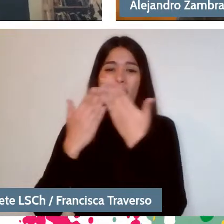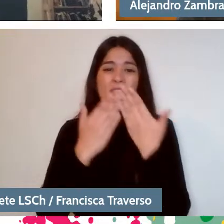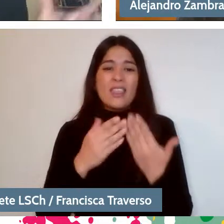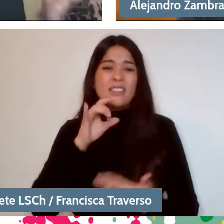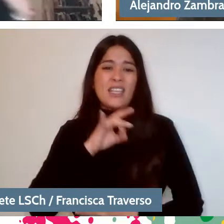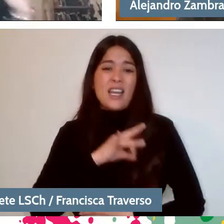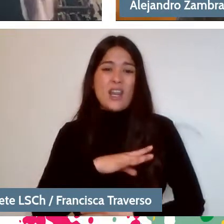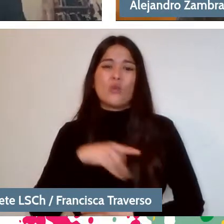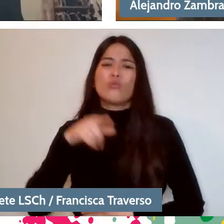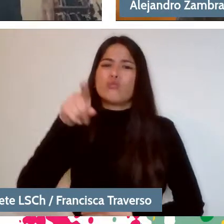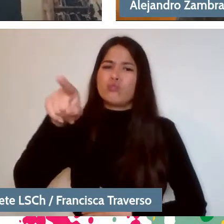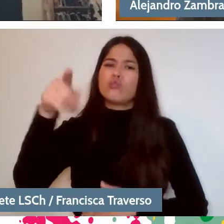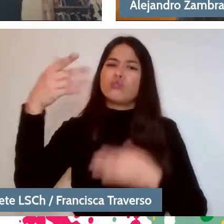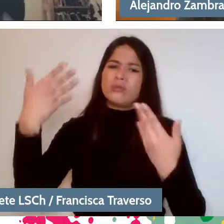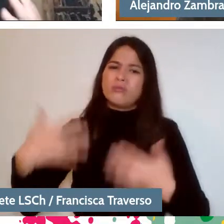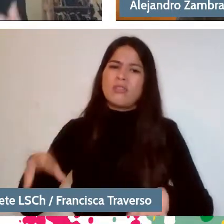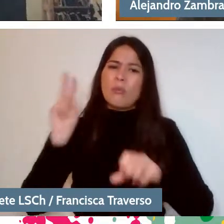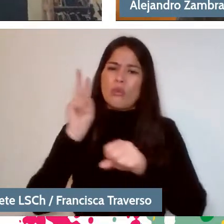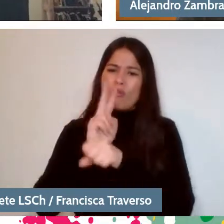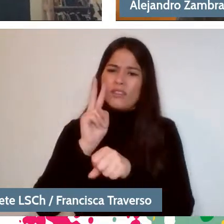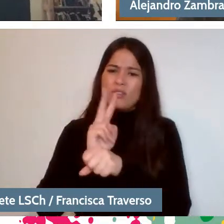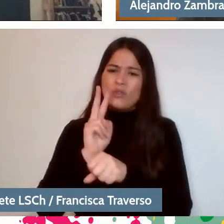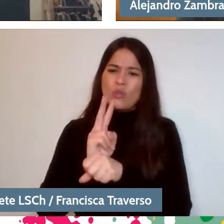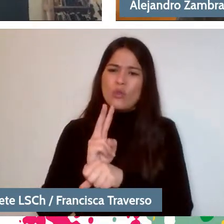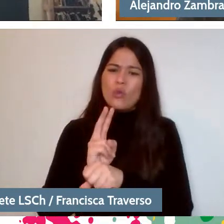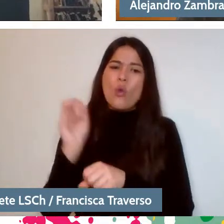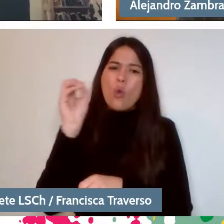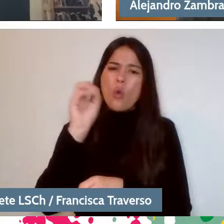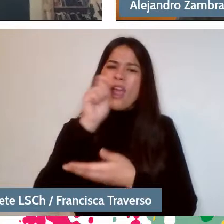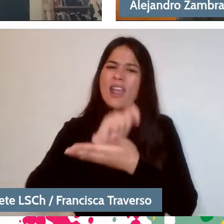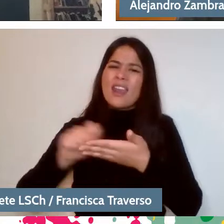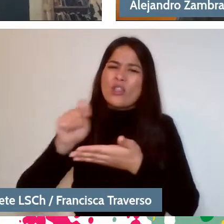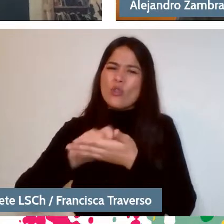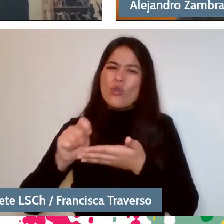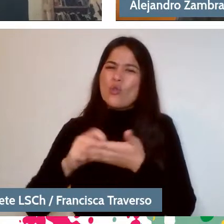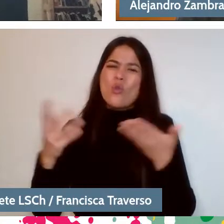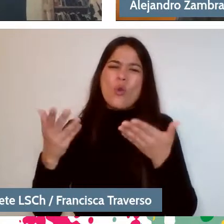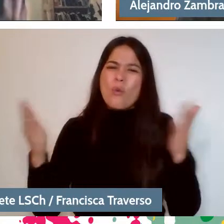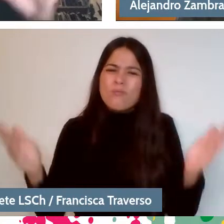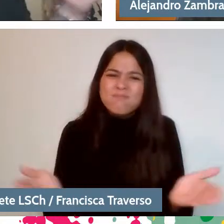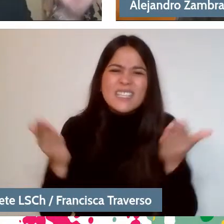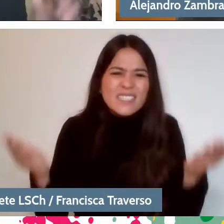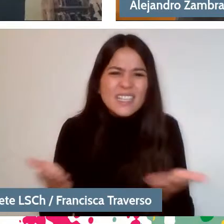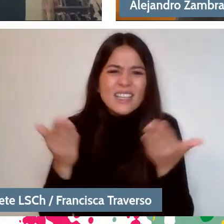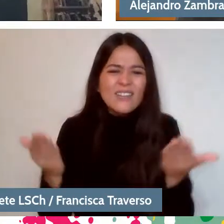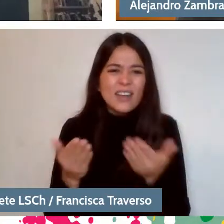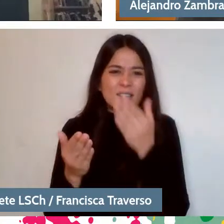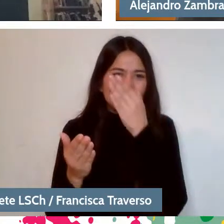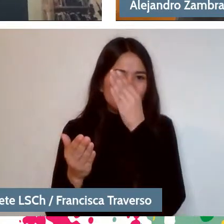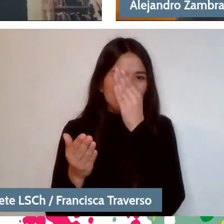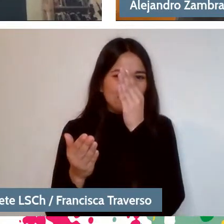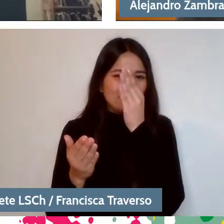or from your point of view as a writer, but how to encourage? so as not to read hard as you say in your interviews